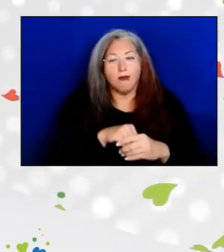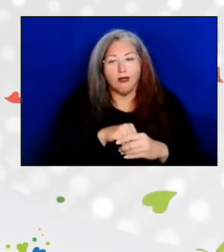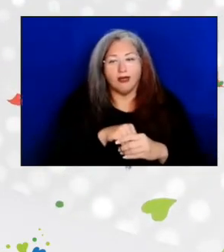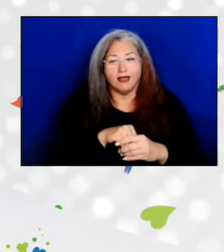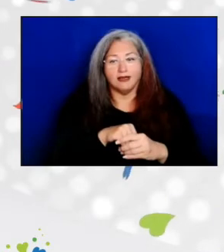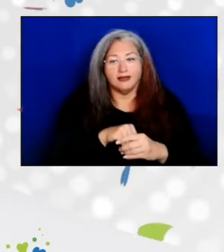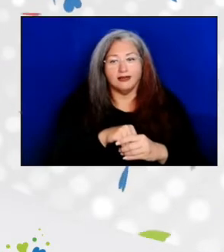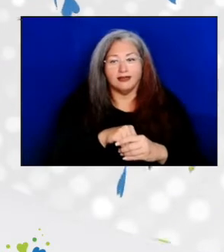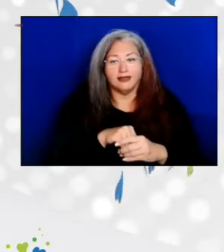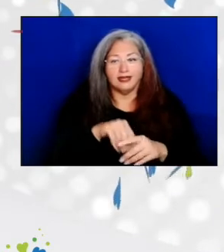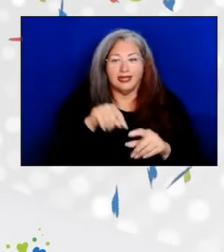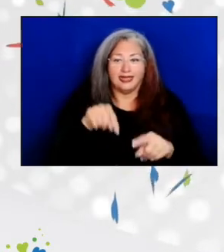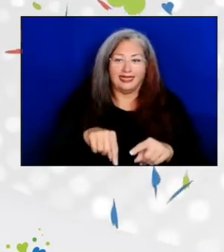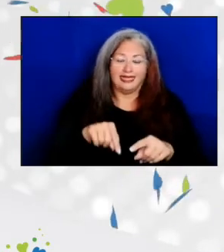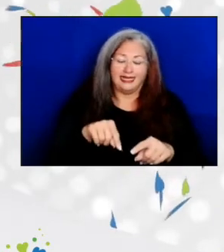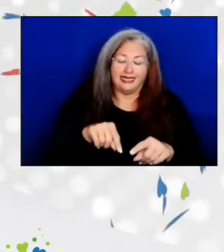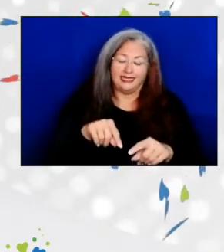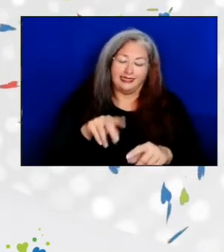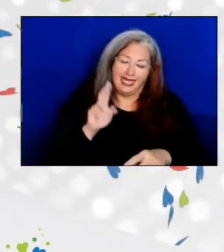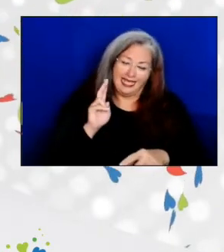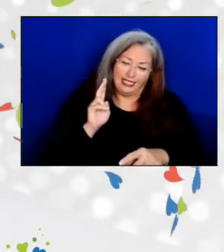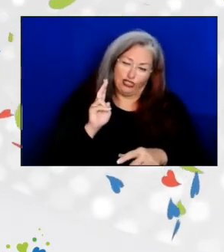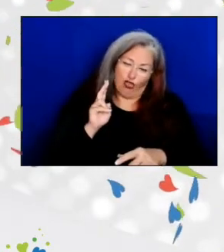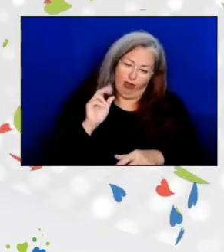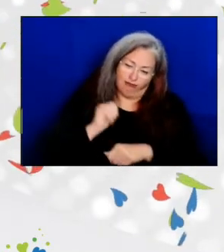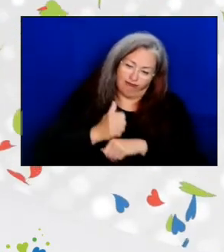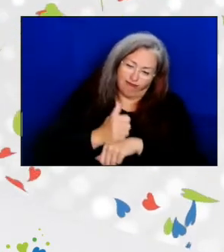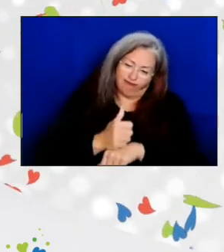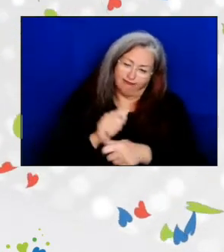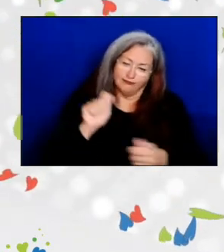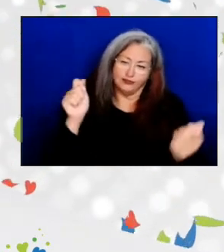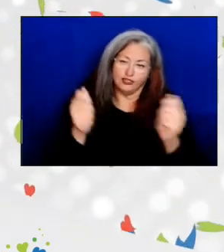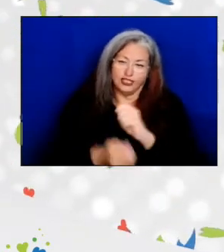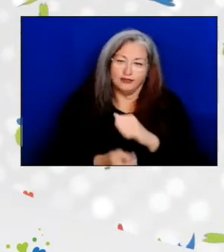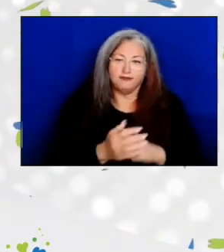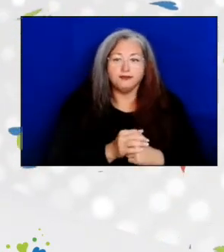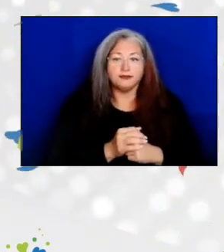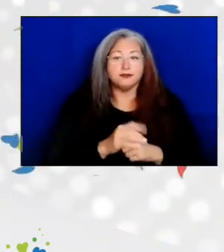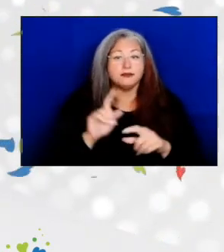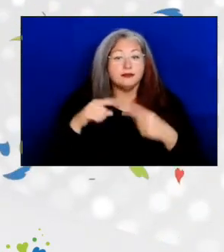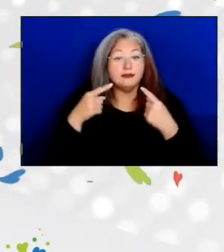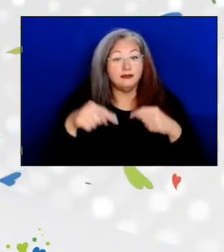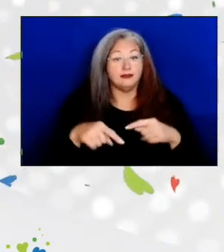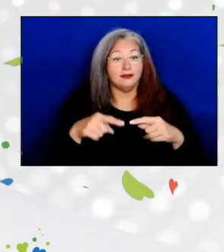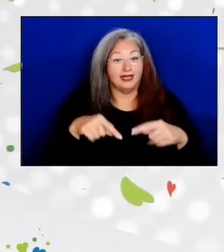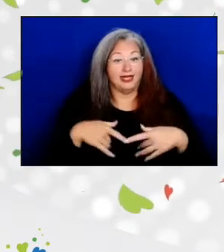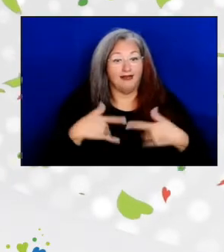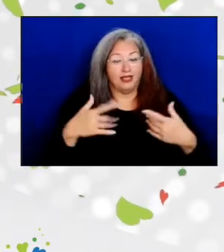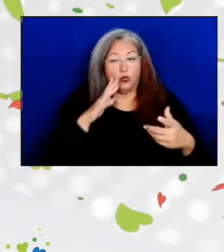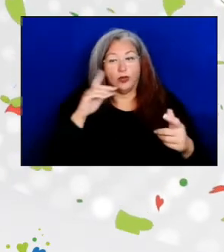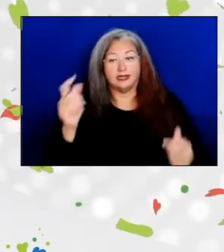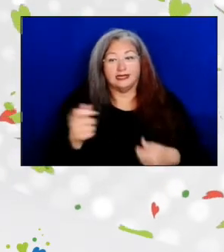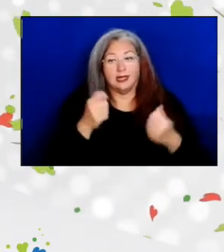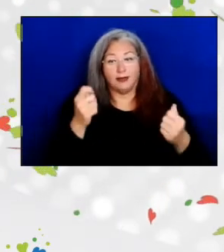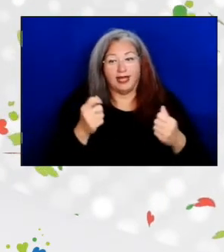of these historic, dynamic changes. Since this event is celebrating [50] years of service,